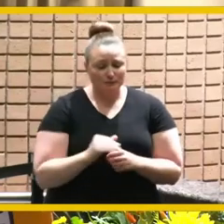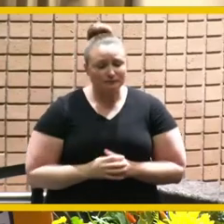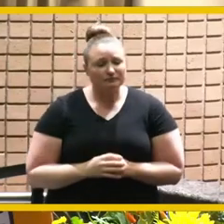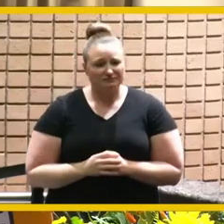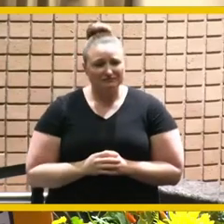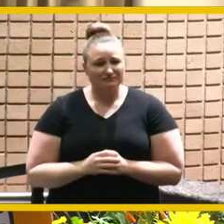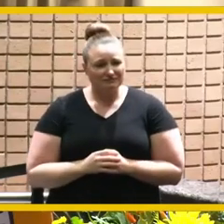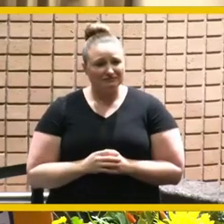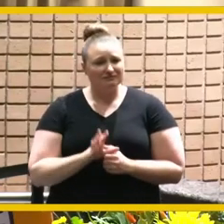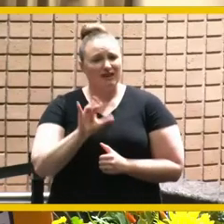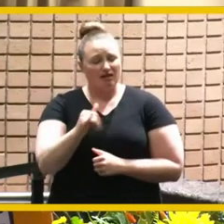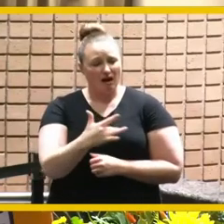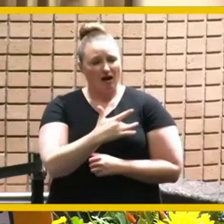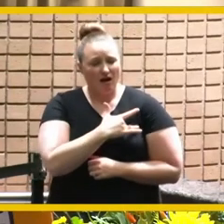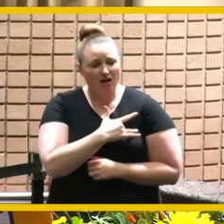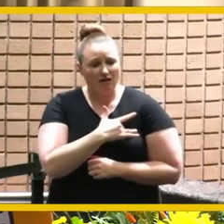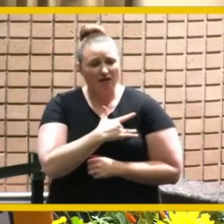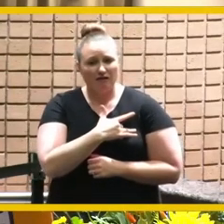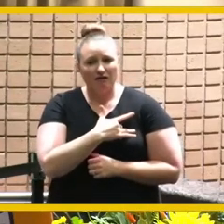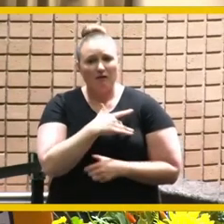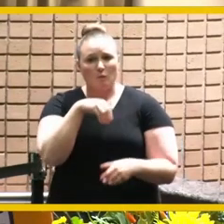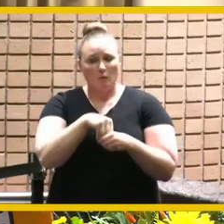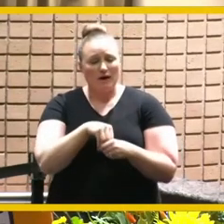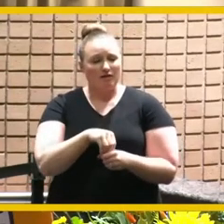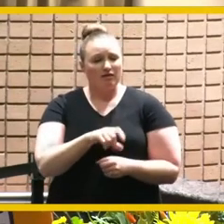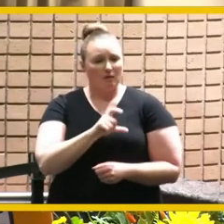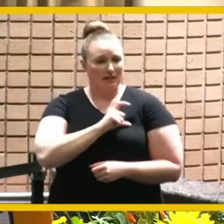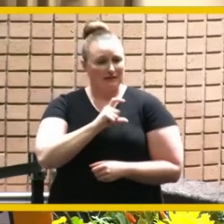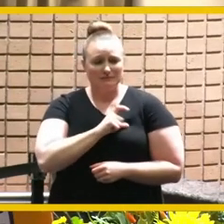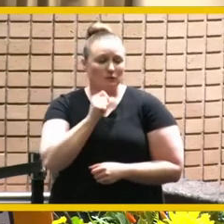go a long way with the police department and uh things that we never forget so we appreciate that